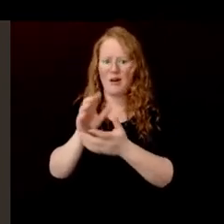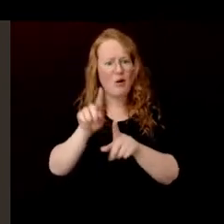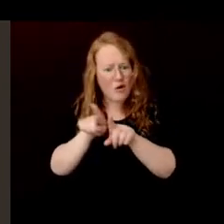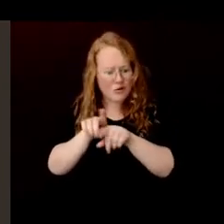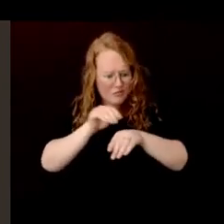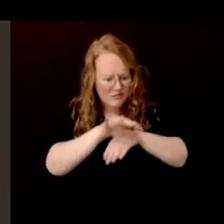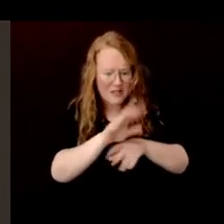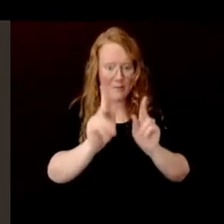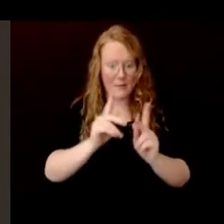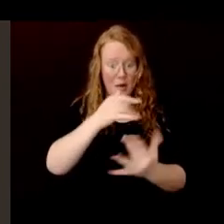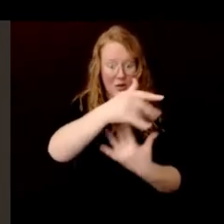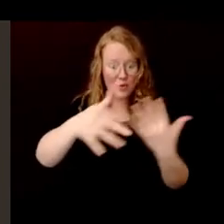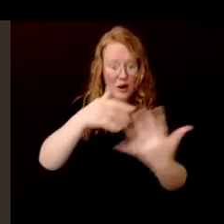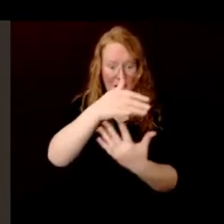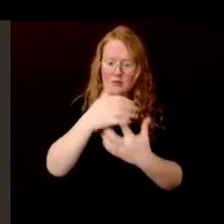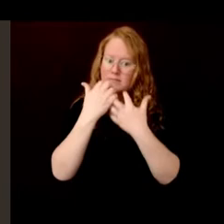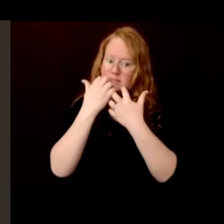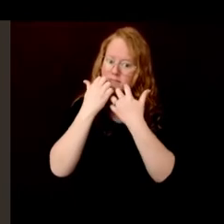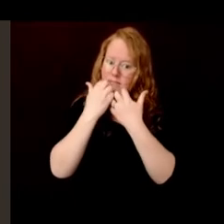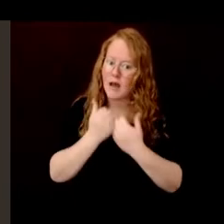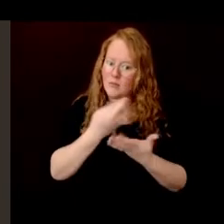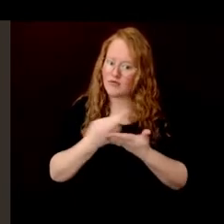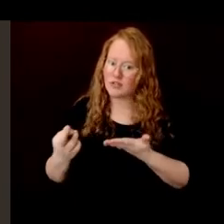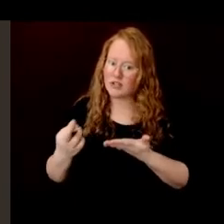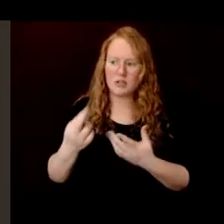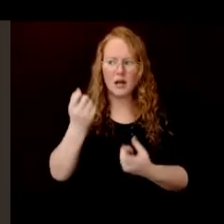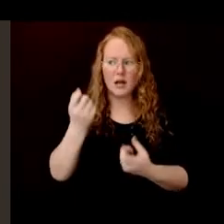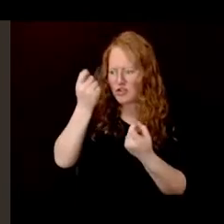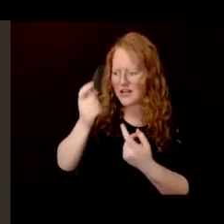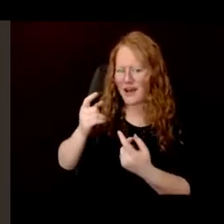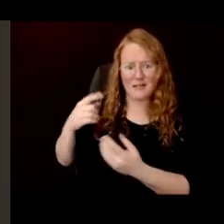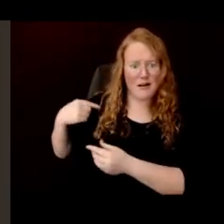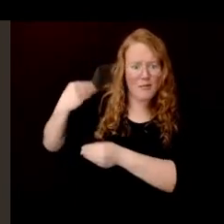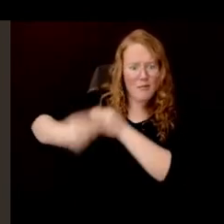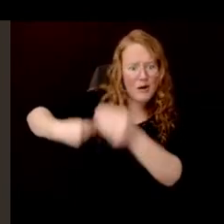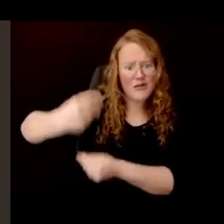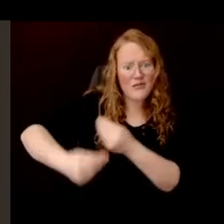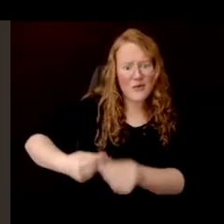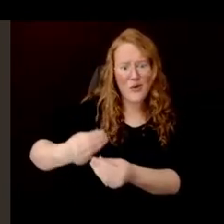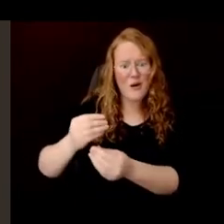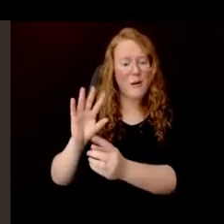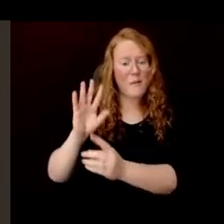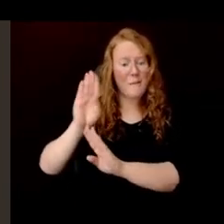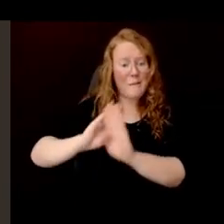They are a valuable resource for understanding humanity's biocultural heritage and for the conservation of nature itself.